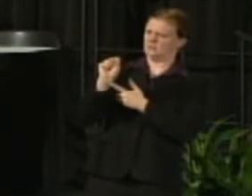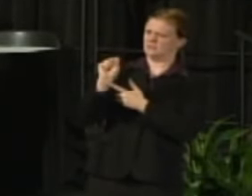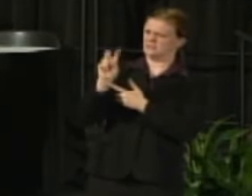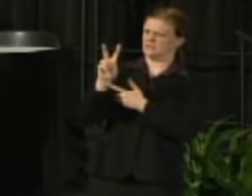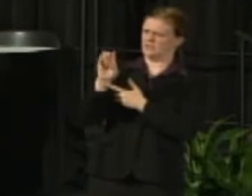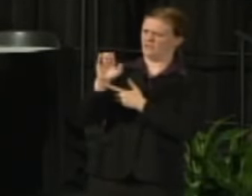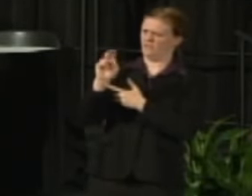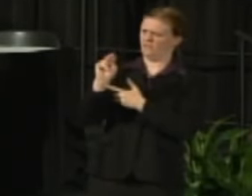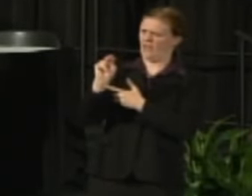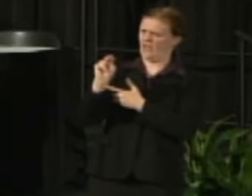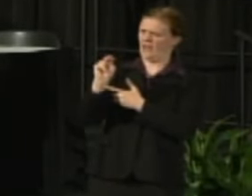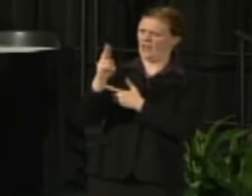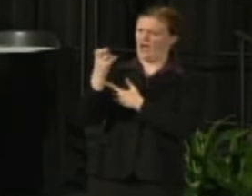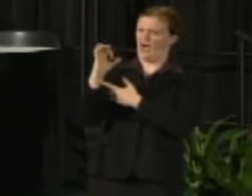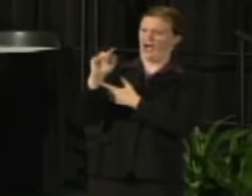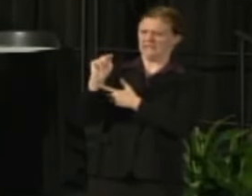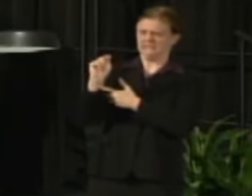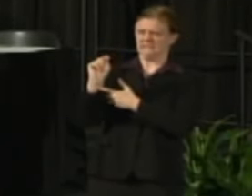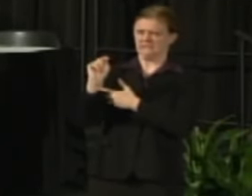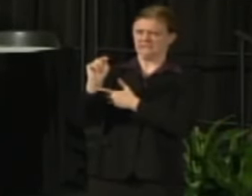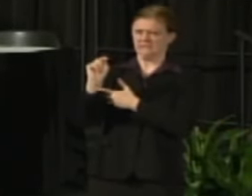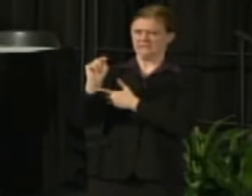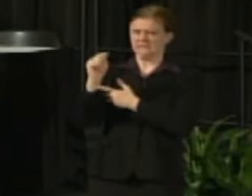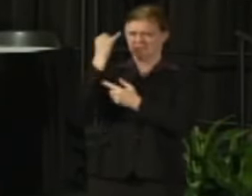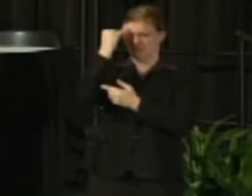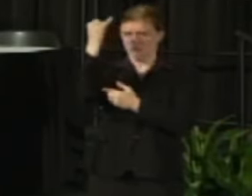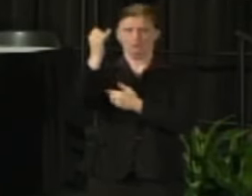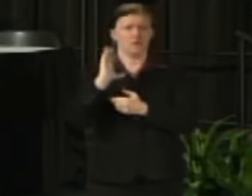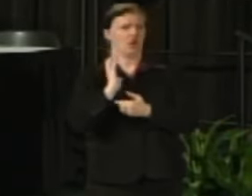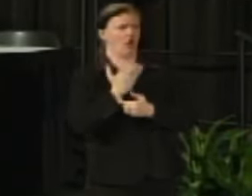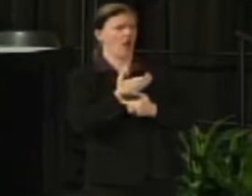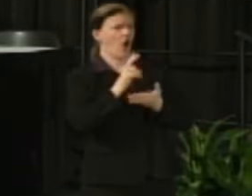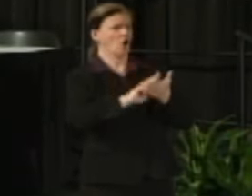in 1904 said that the boundaries of the university are the boundaries of the state.